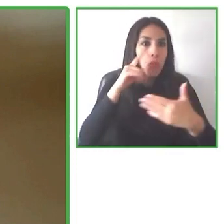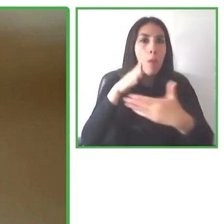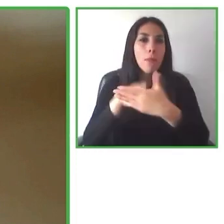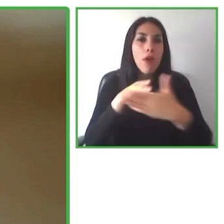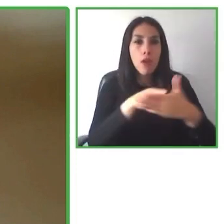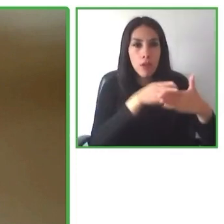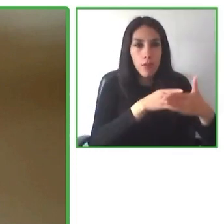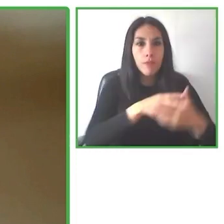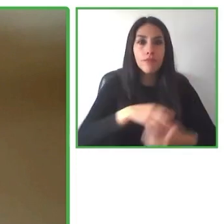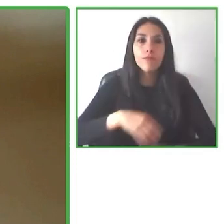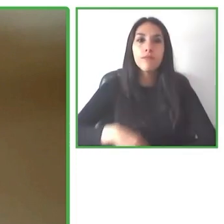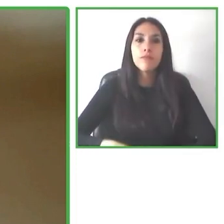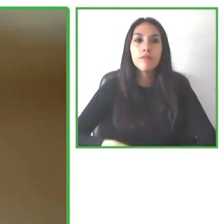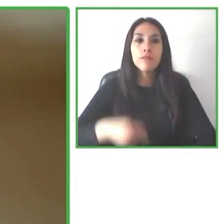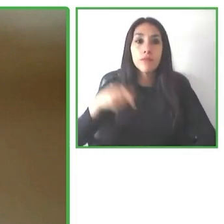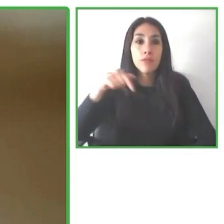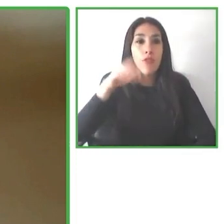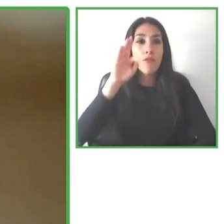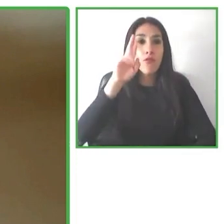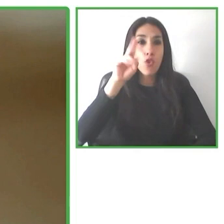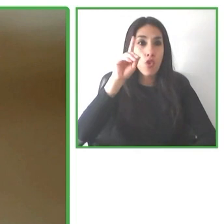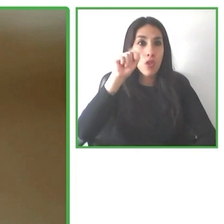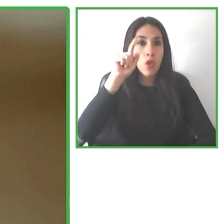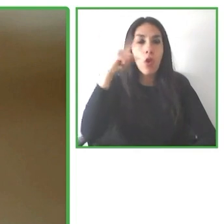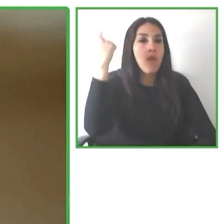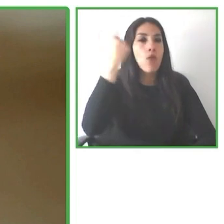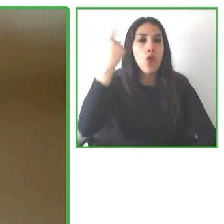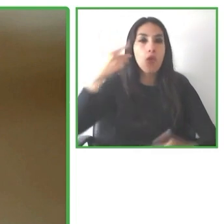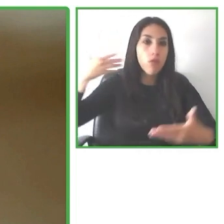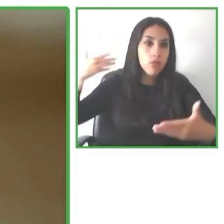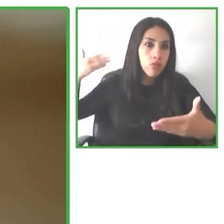Fundación ONCE was founded more than 30 years ago.